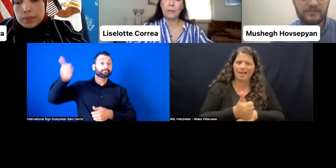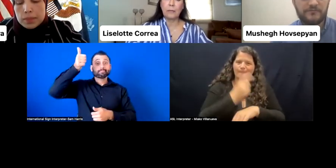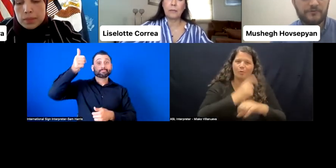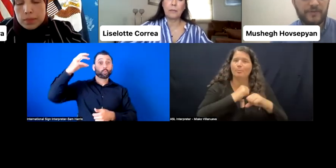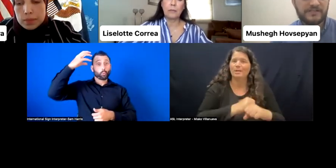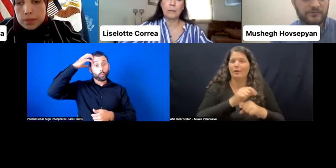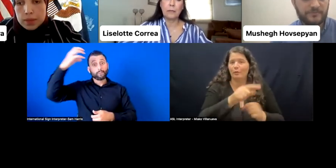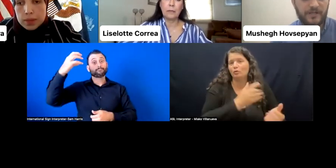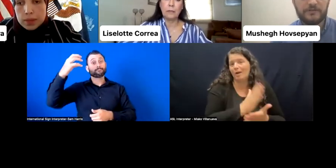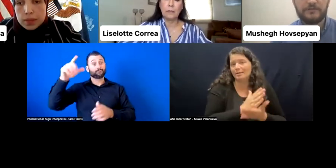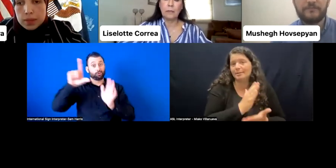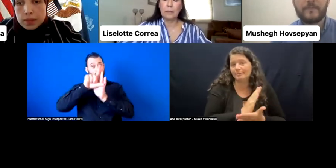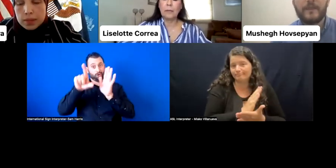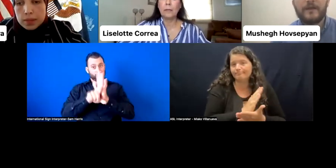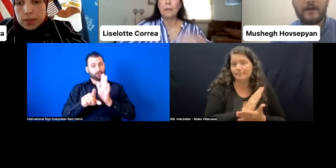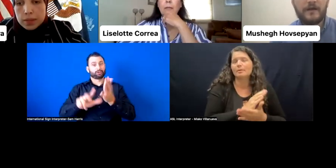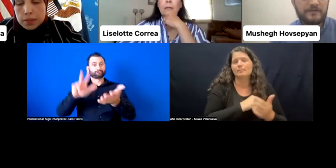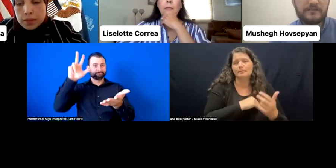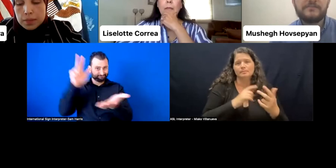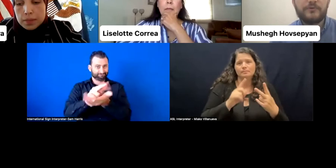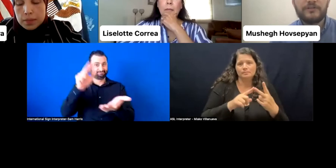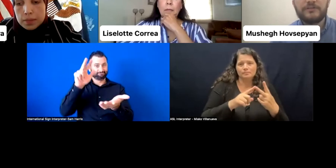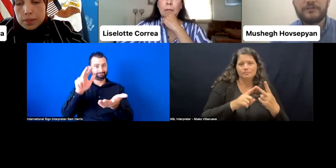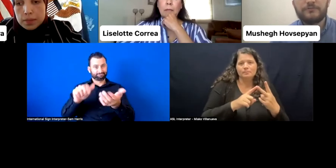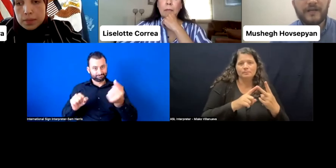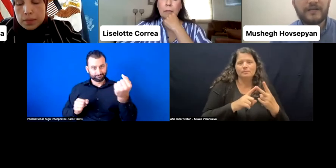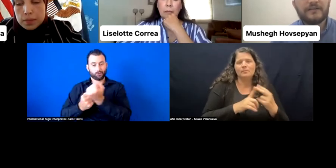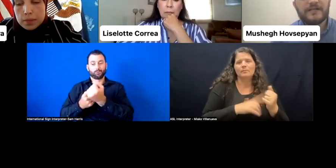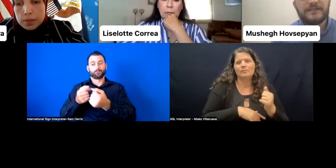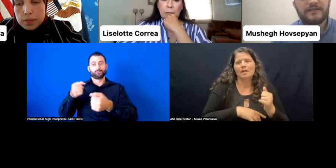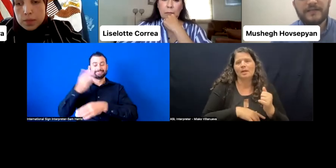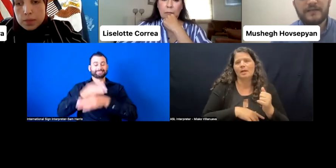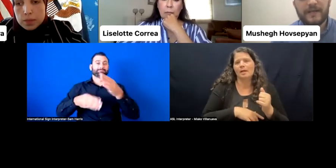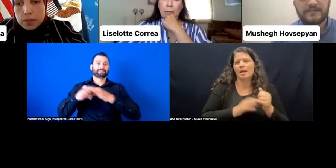to vote by secret ballot. And it's important to recognize the legal capacity